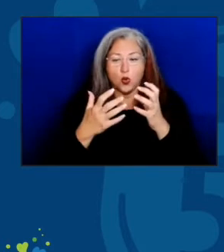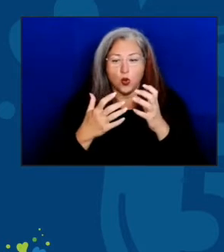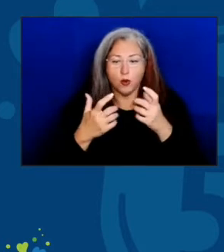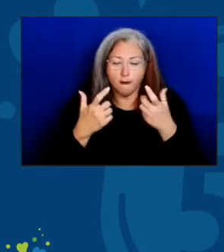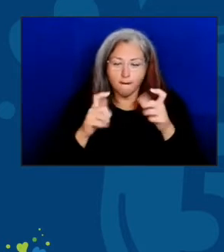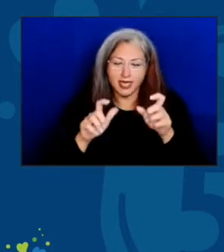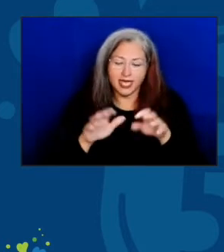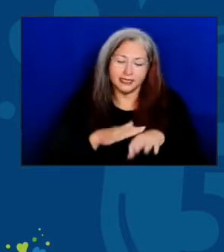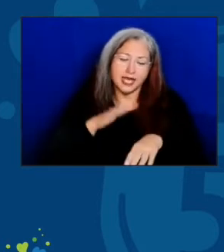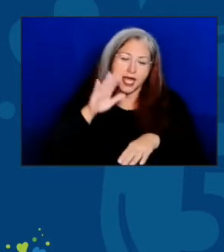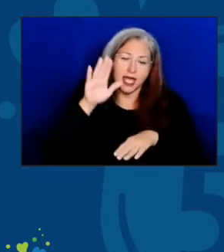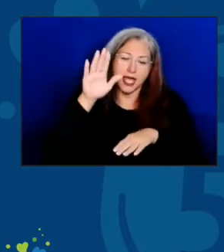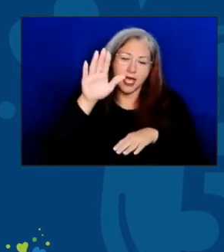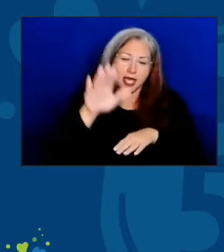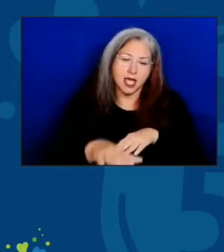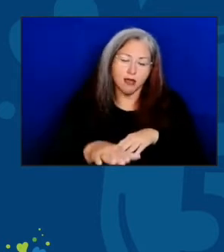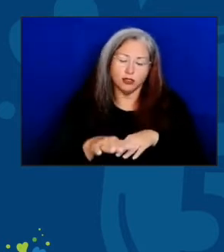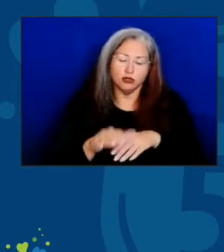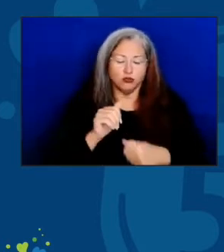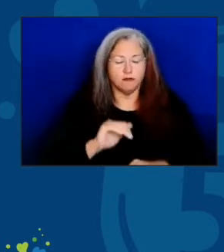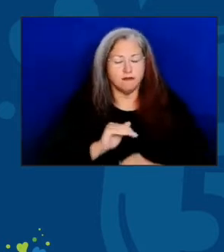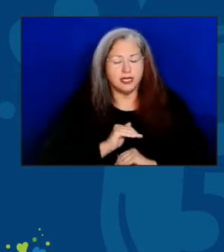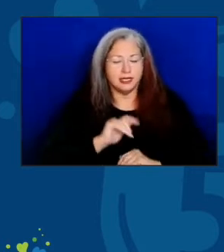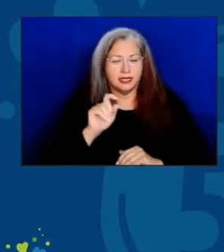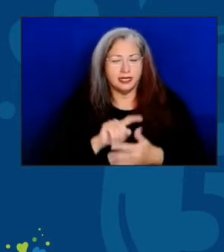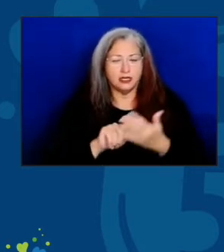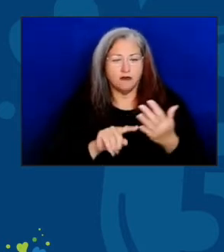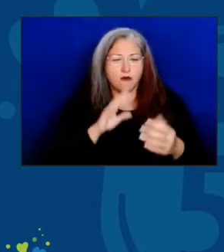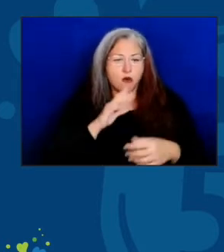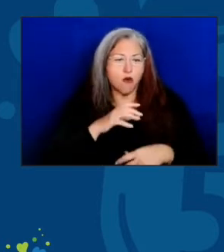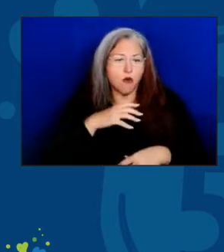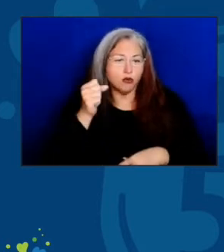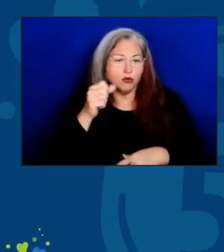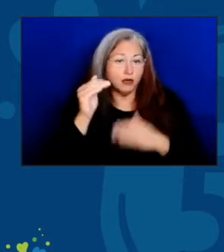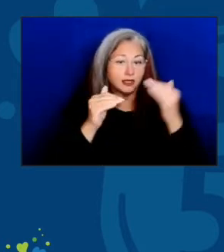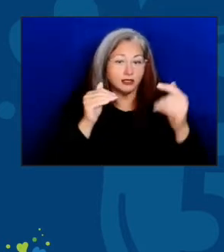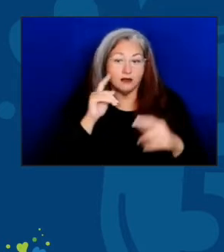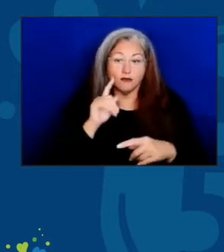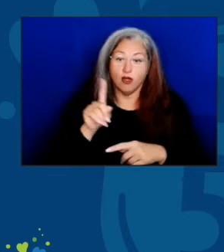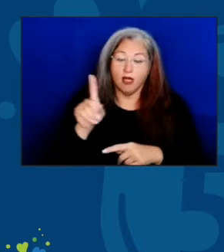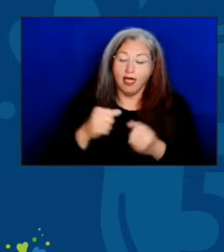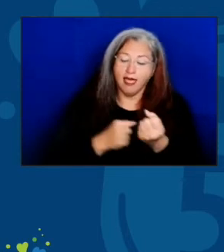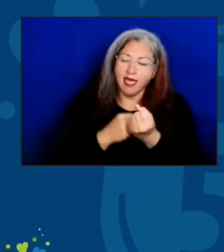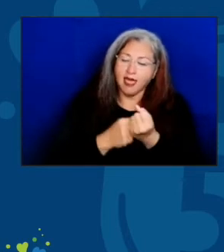in addressing the needs of older adults. Thanks to the work of advocates across the nation,